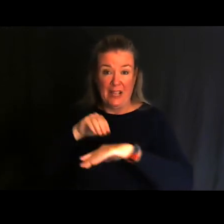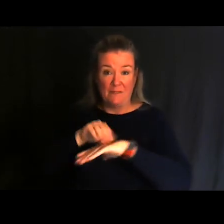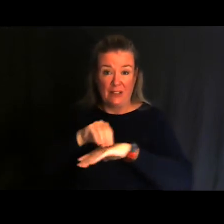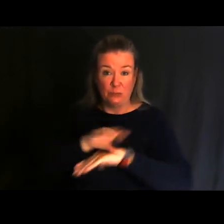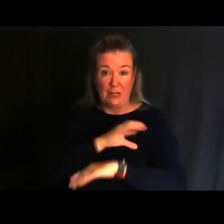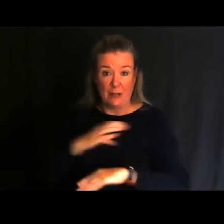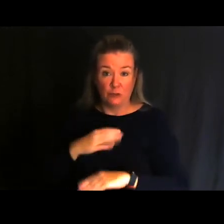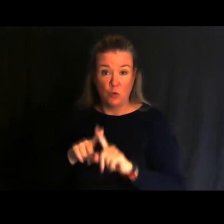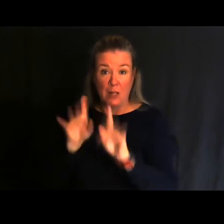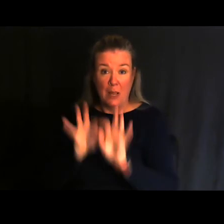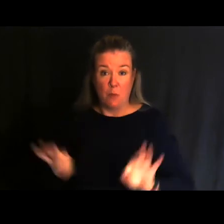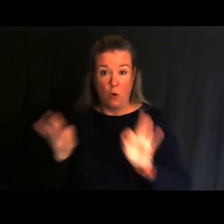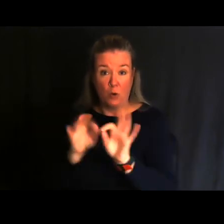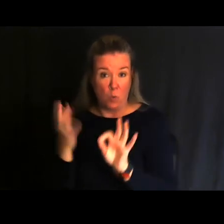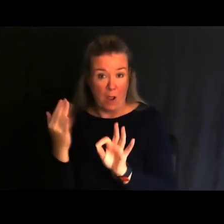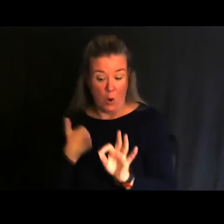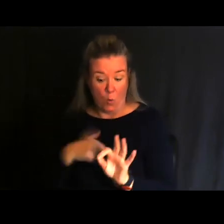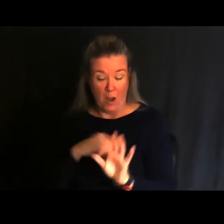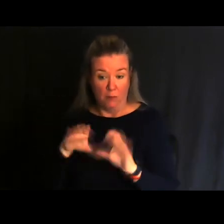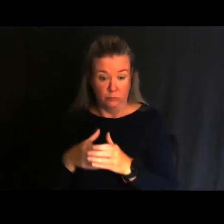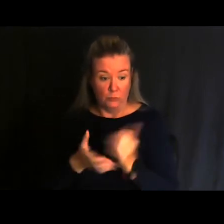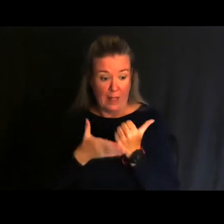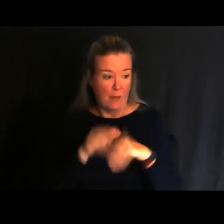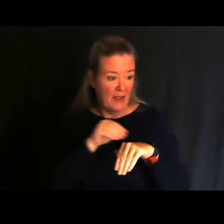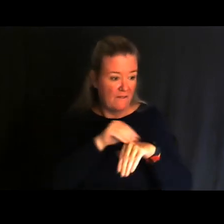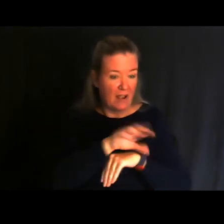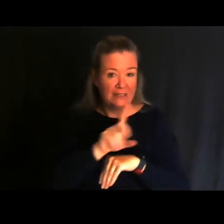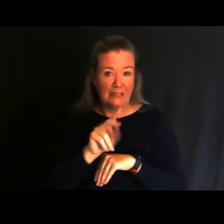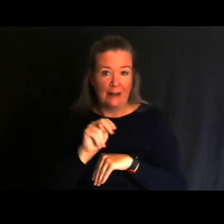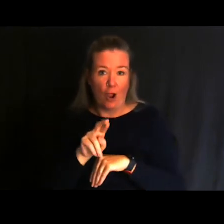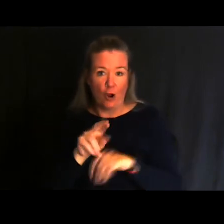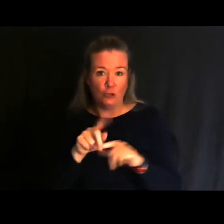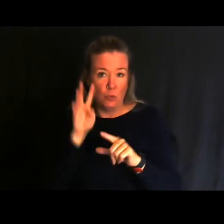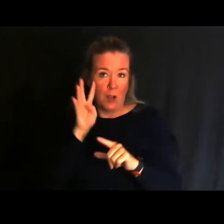is we're the group that helps advise the DNR and come up with some of these really creative